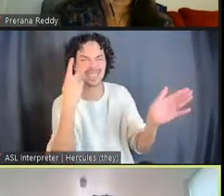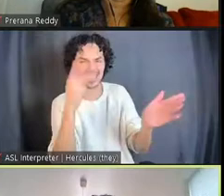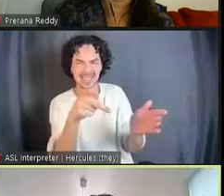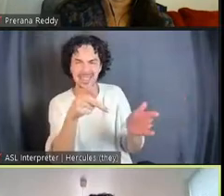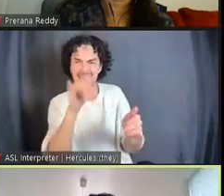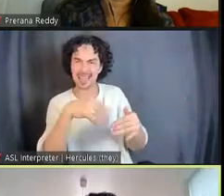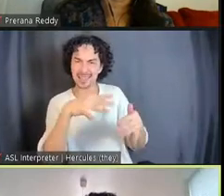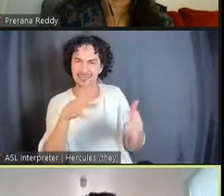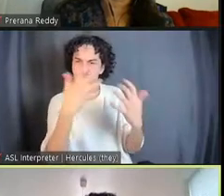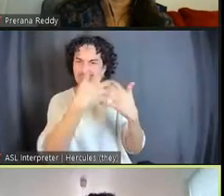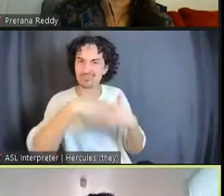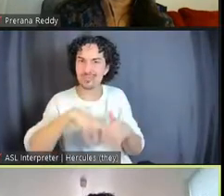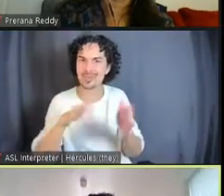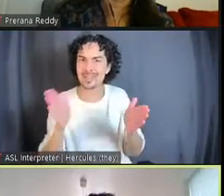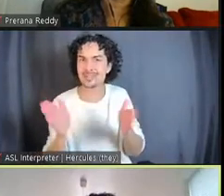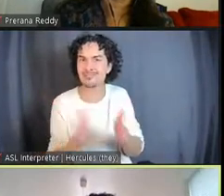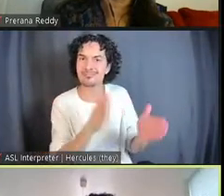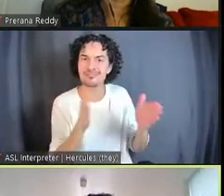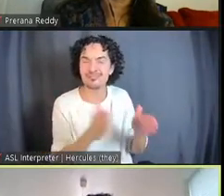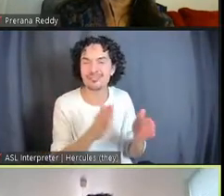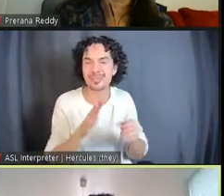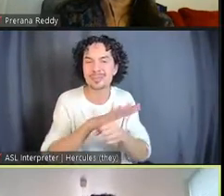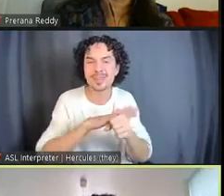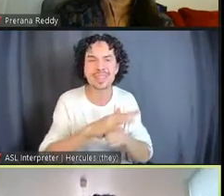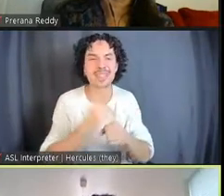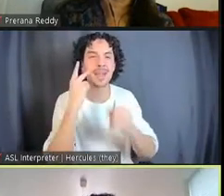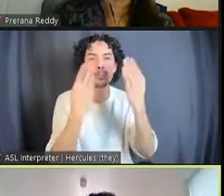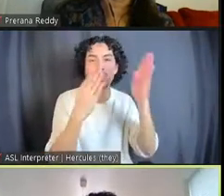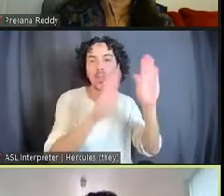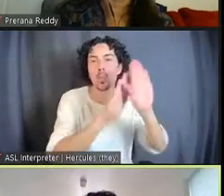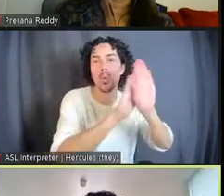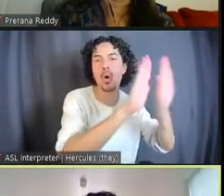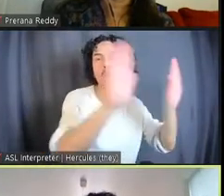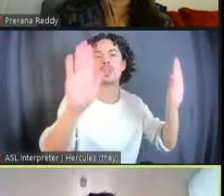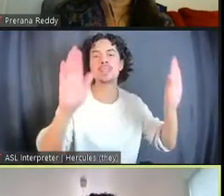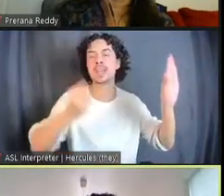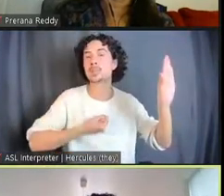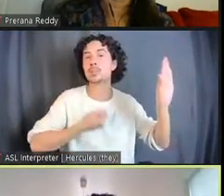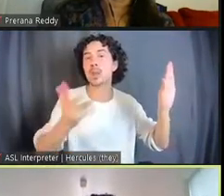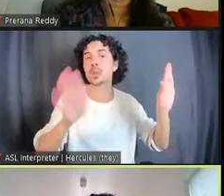reflecting off the sort of blue walls, there's an expression wall, there's a